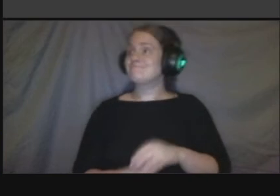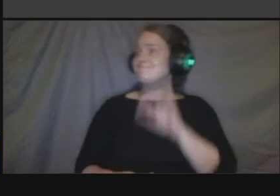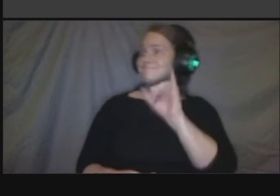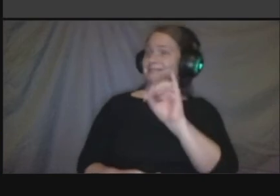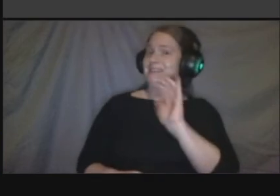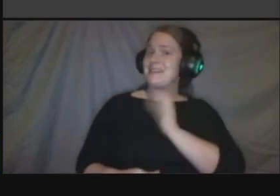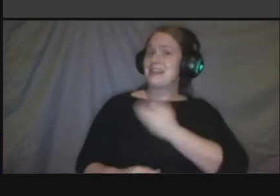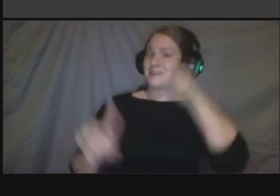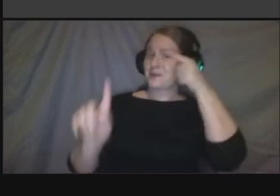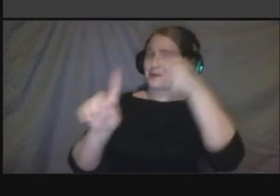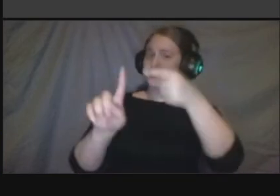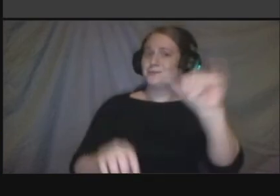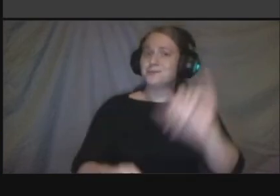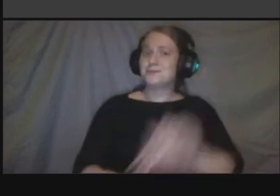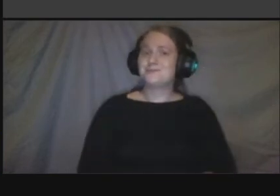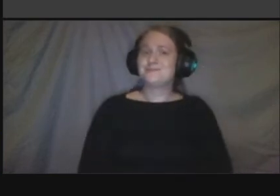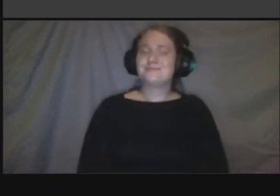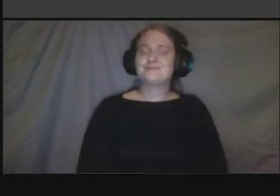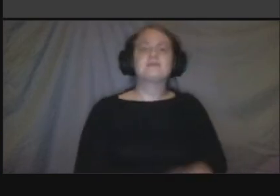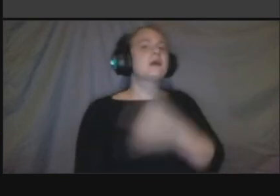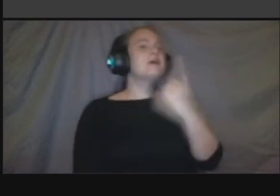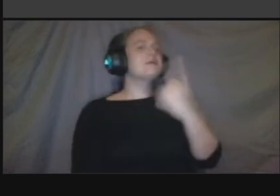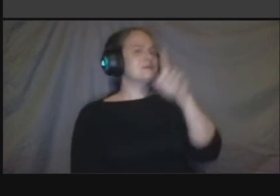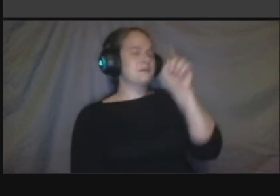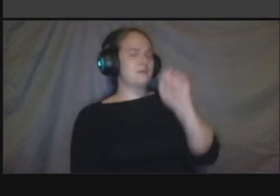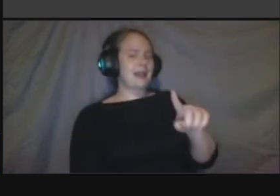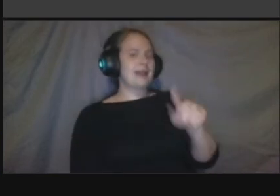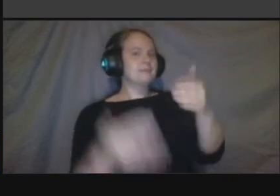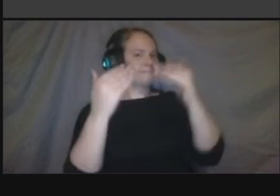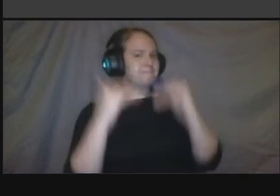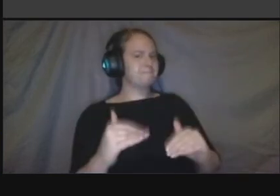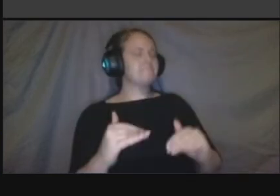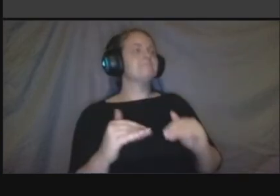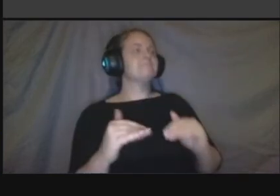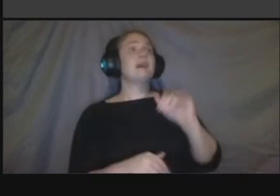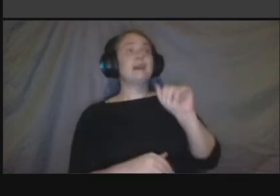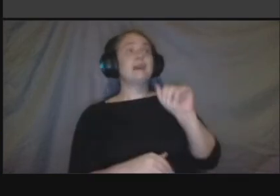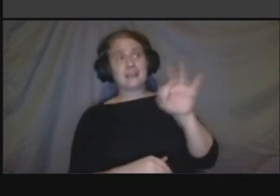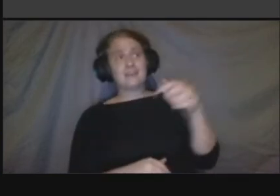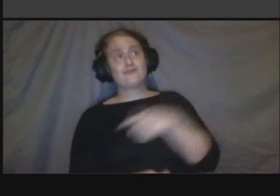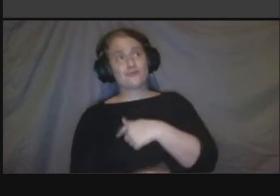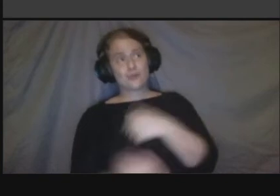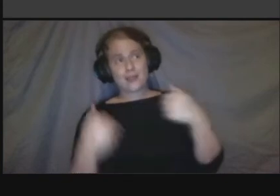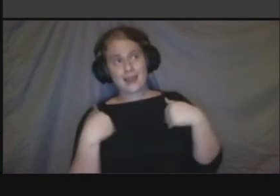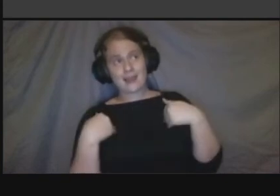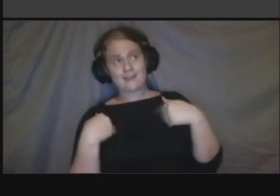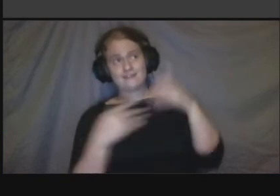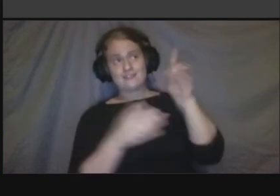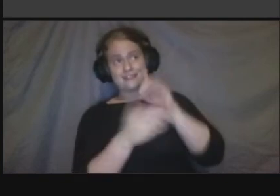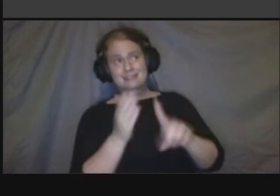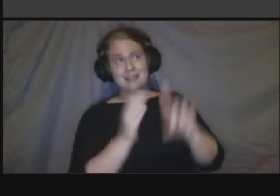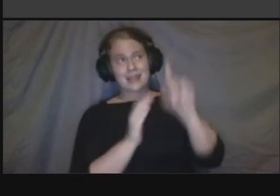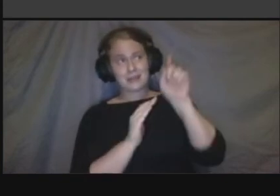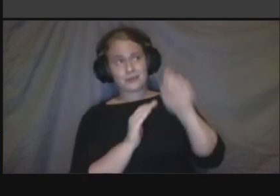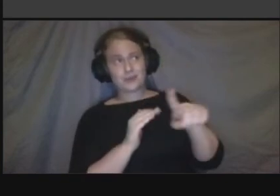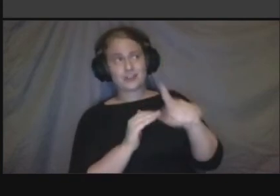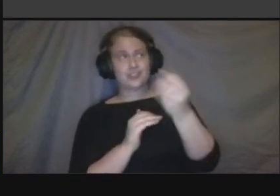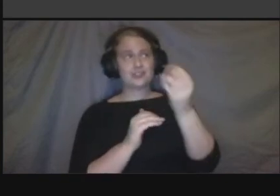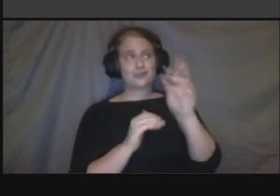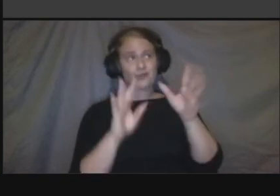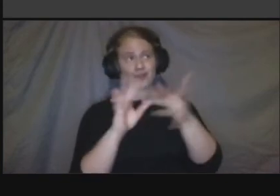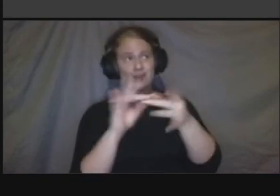or suggestions is now the time to state them or elsewhere or another at another time yeah um you